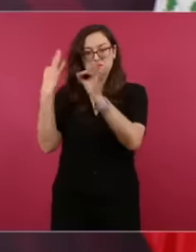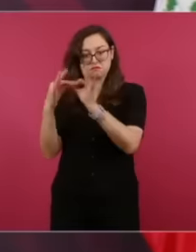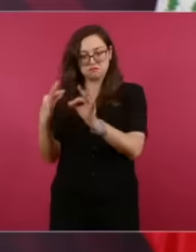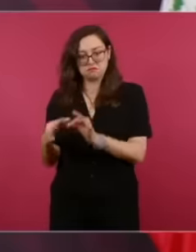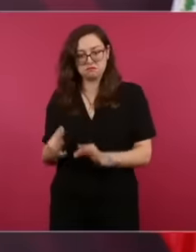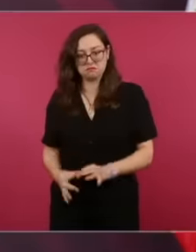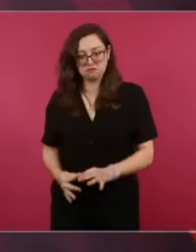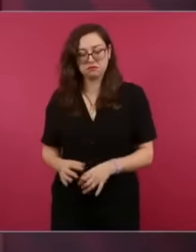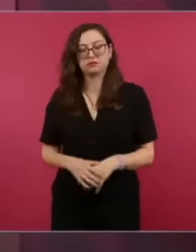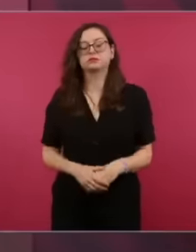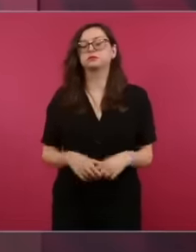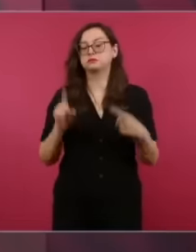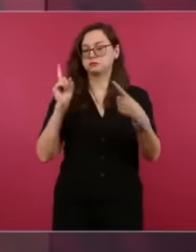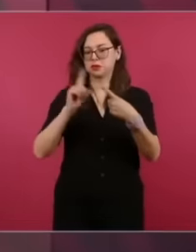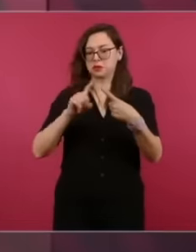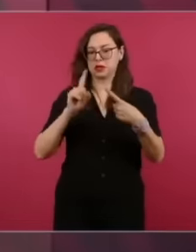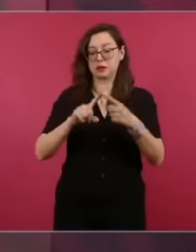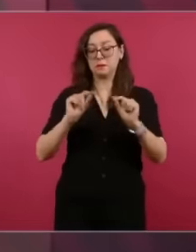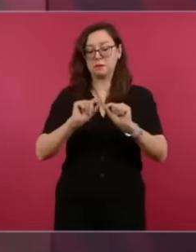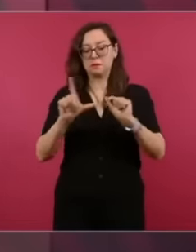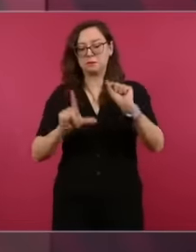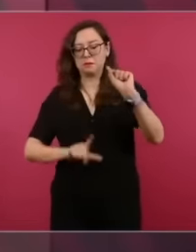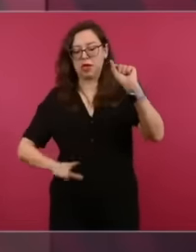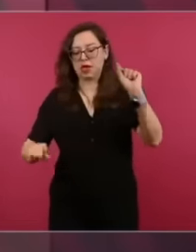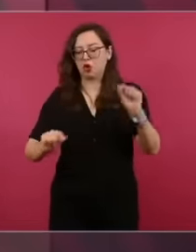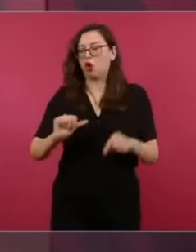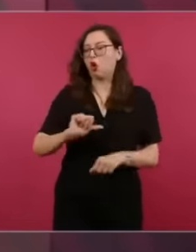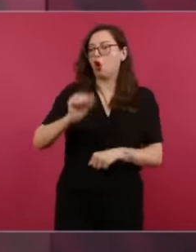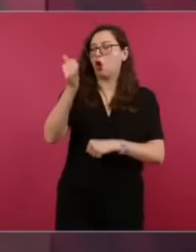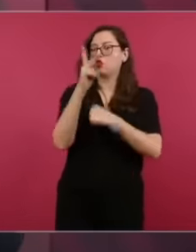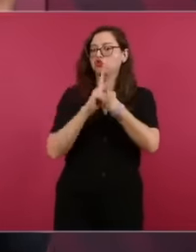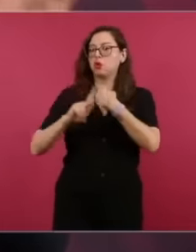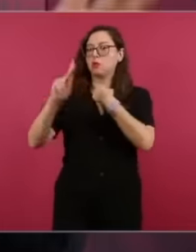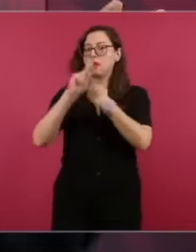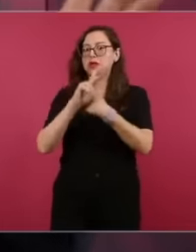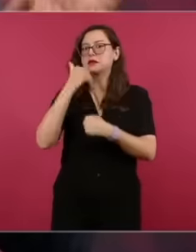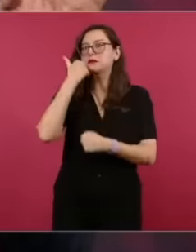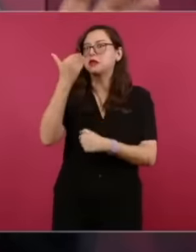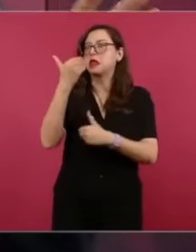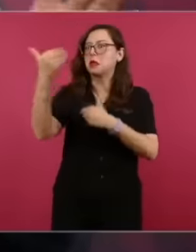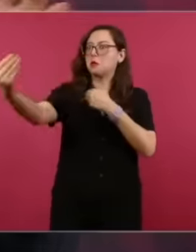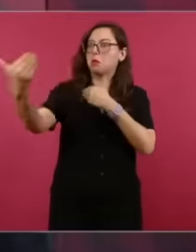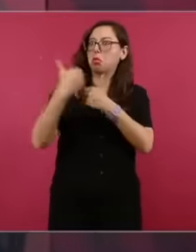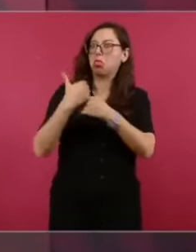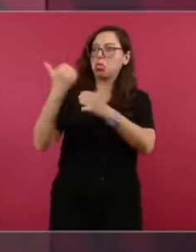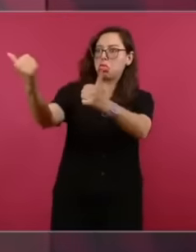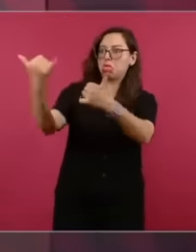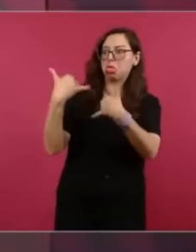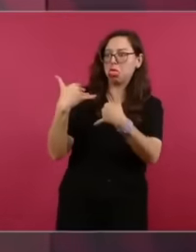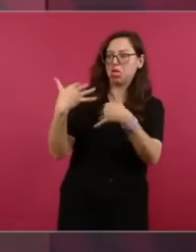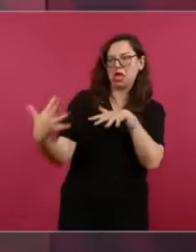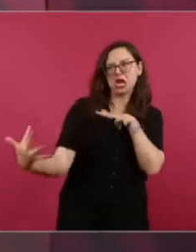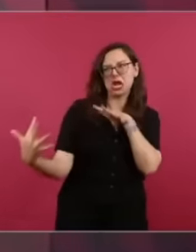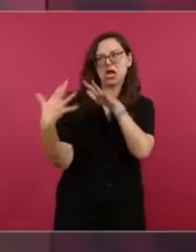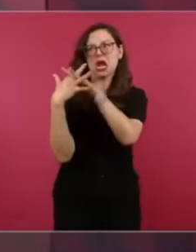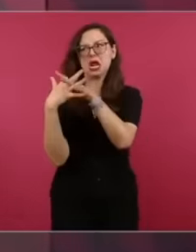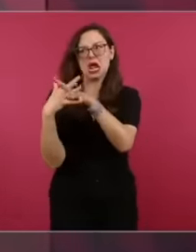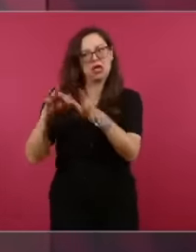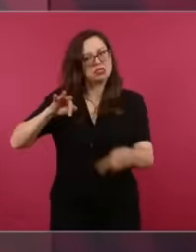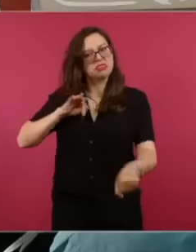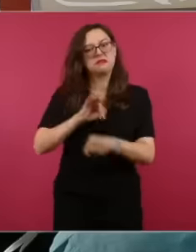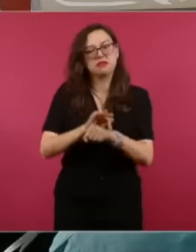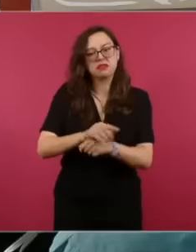Mexico. That does not cost them much. It has not cost them much because Mexico